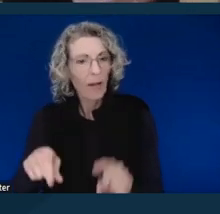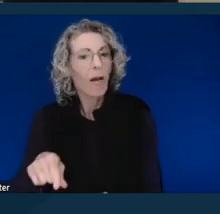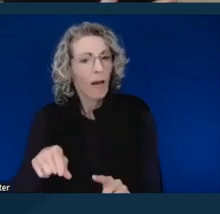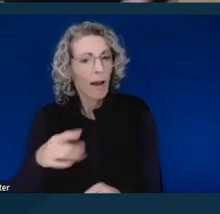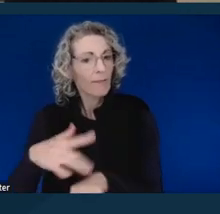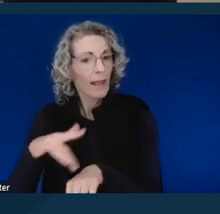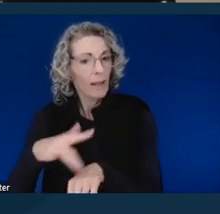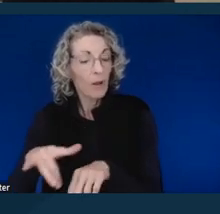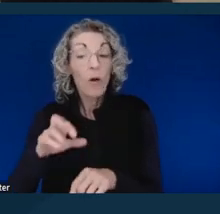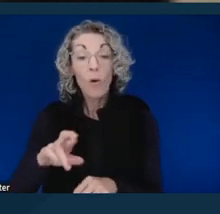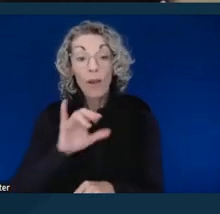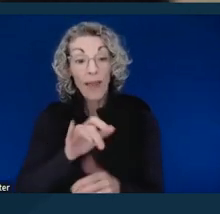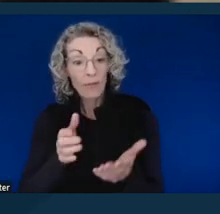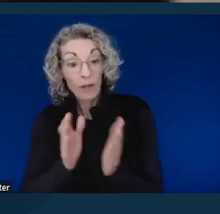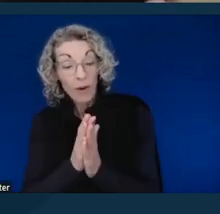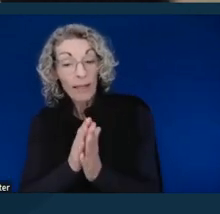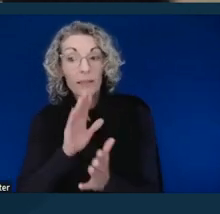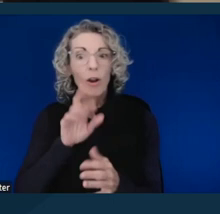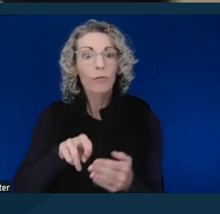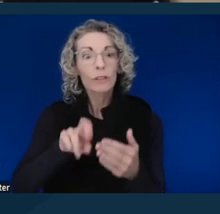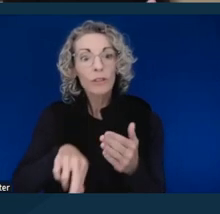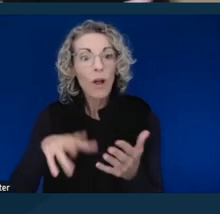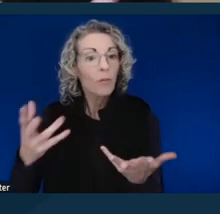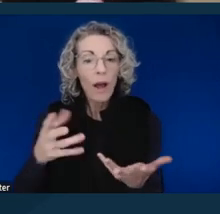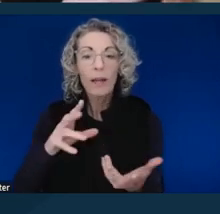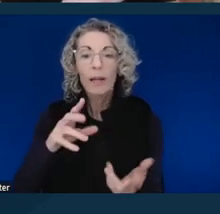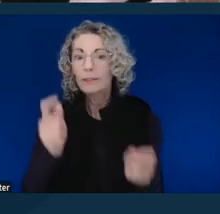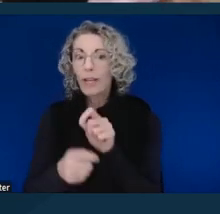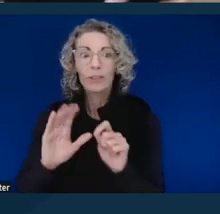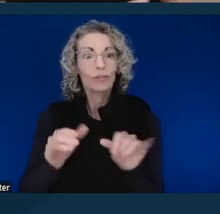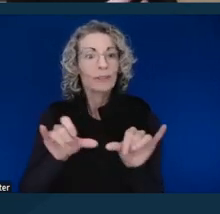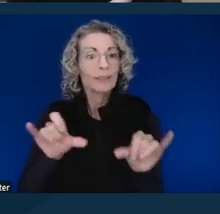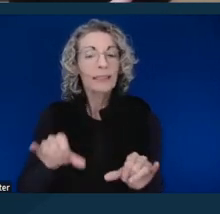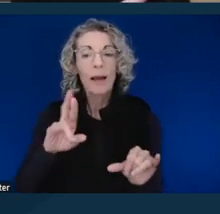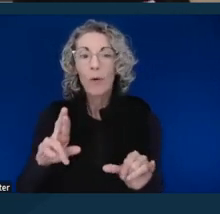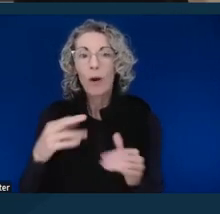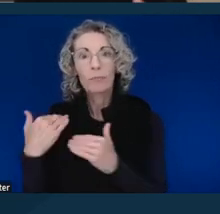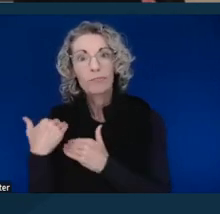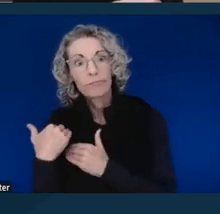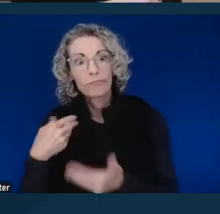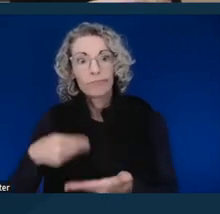in the fundamental alteration or in an undue burden. For example, if the court has to spend way too much money,